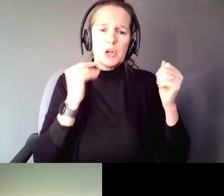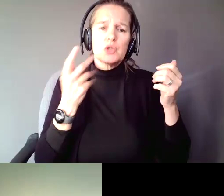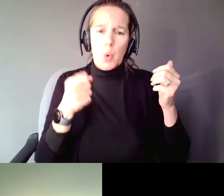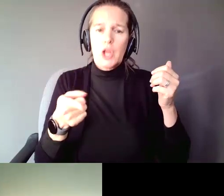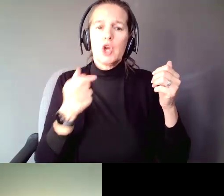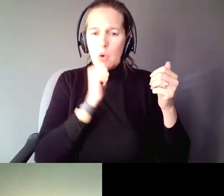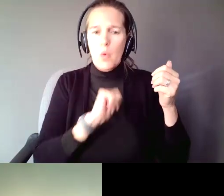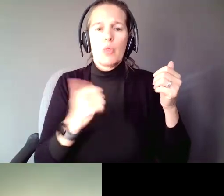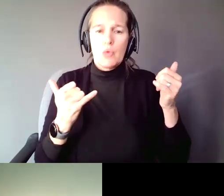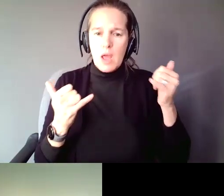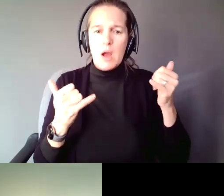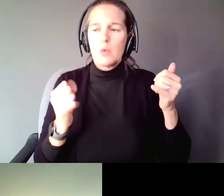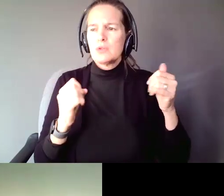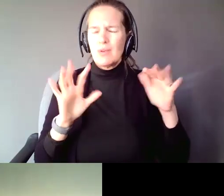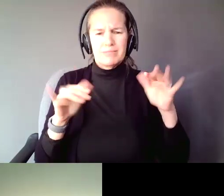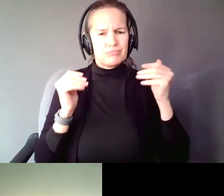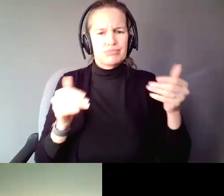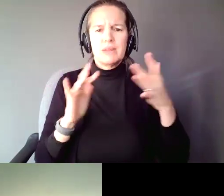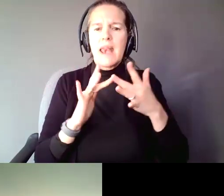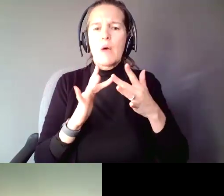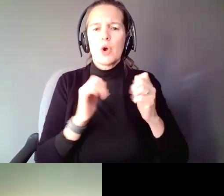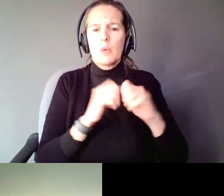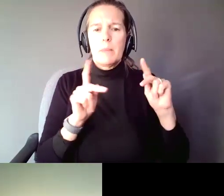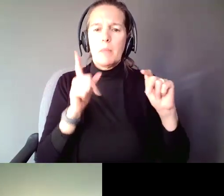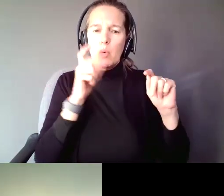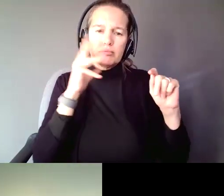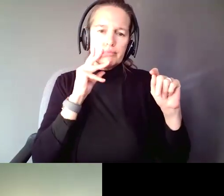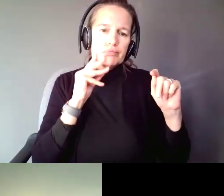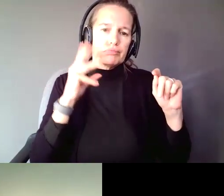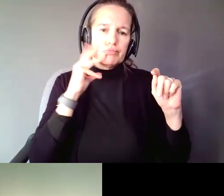chance to network people who have done it. It is a chance to build your group.